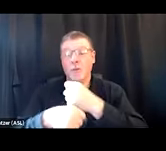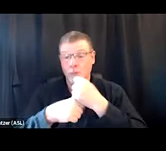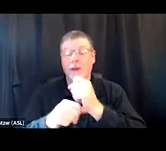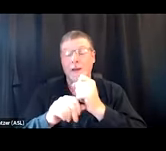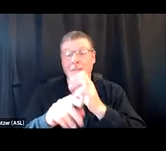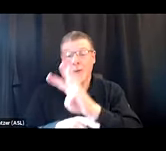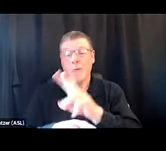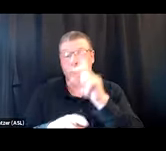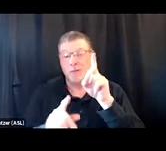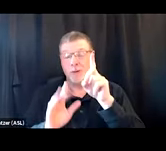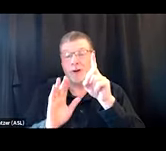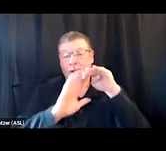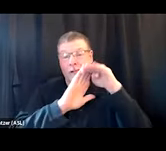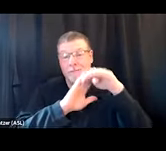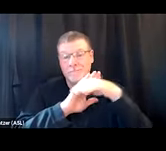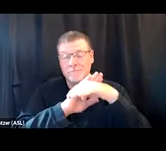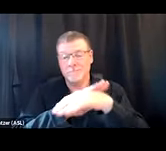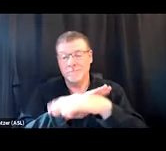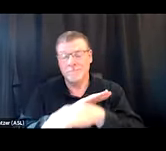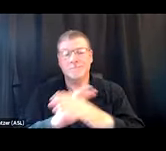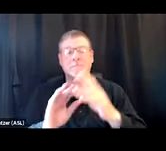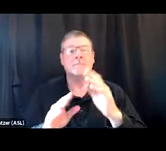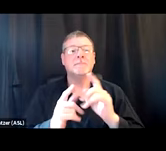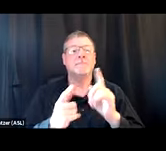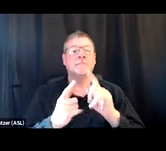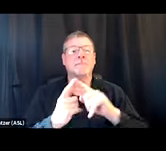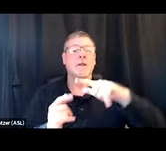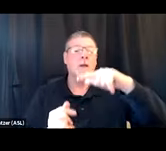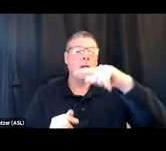There's been some creative low-dose interventions around that,